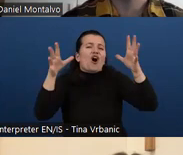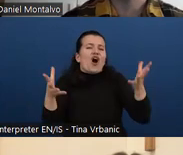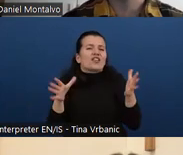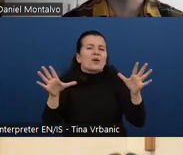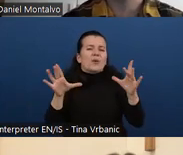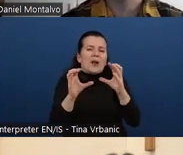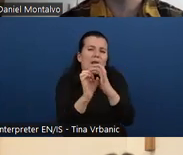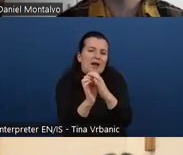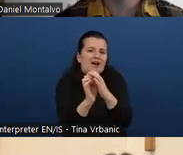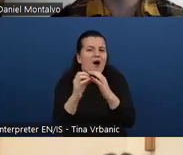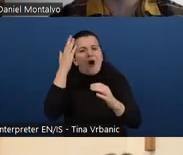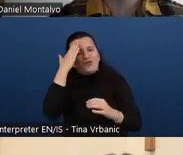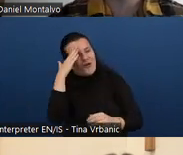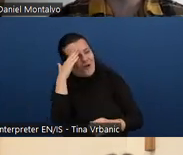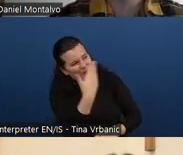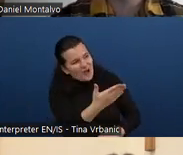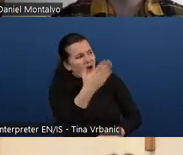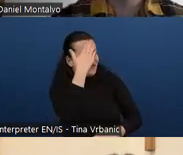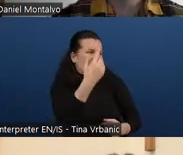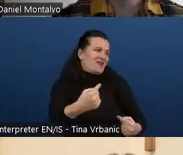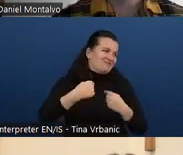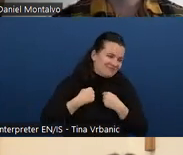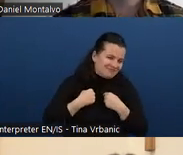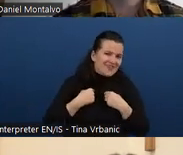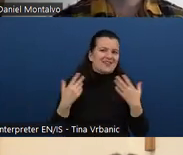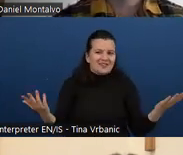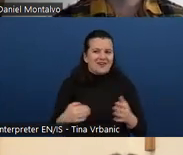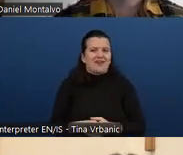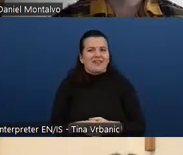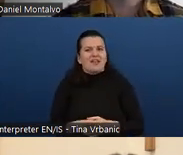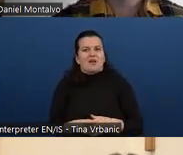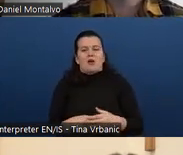And that's why we keep everything up to date. And we keep it short.